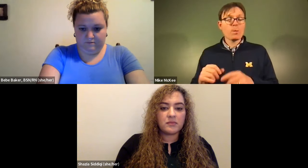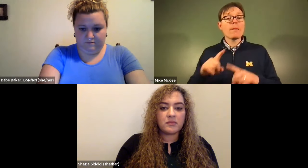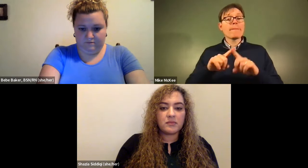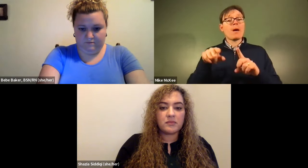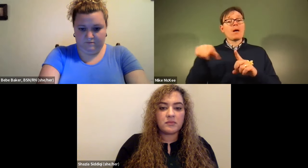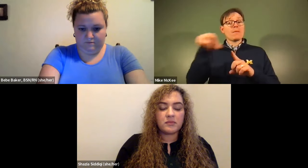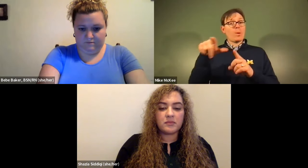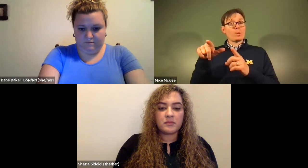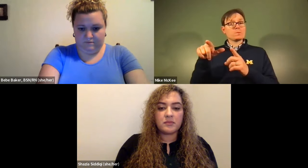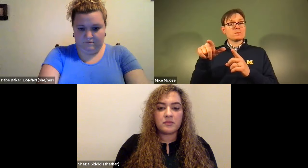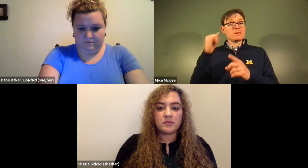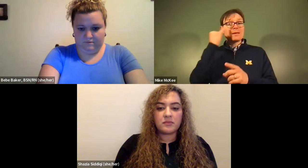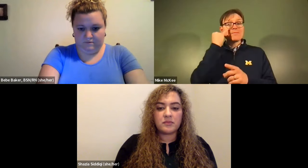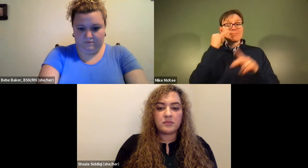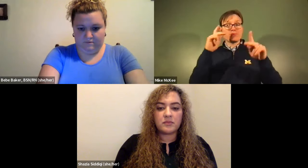James Cech: We don't use those quite as often anymore.